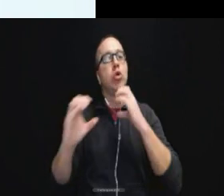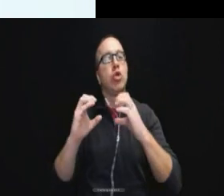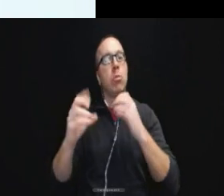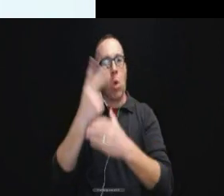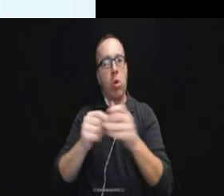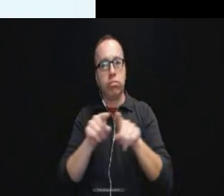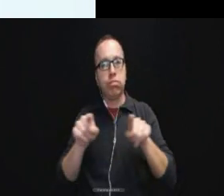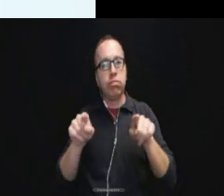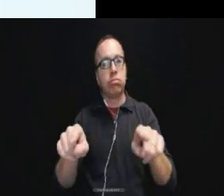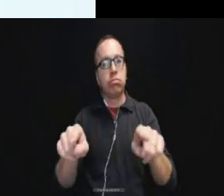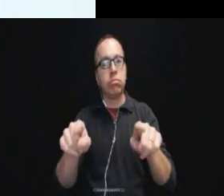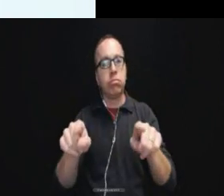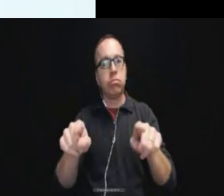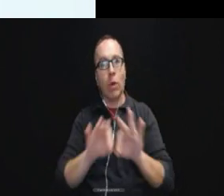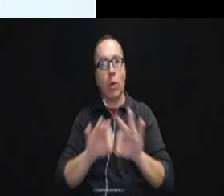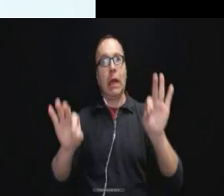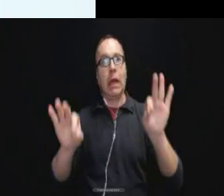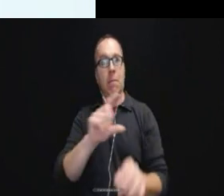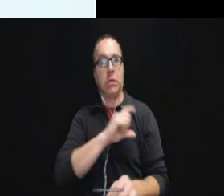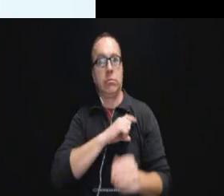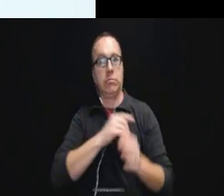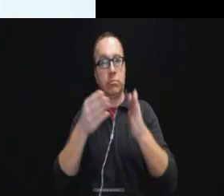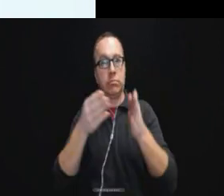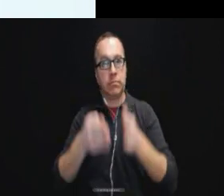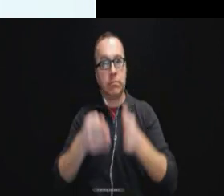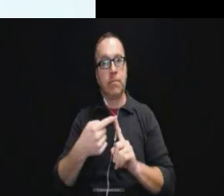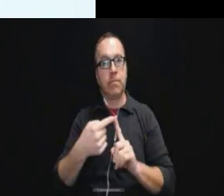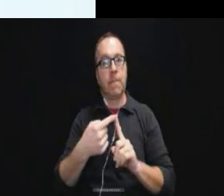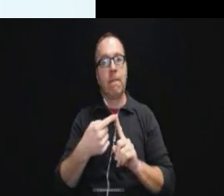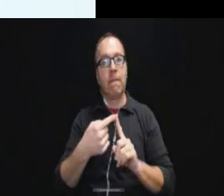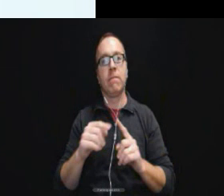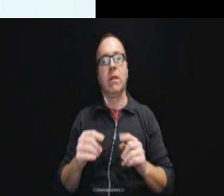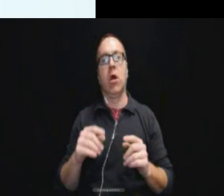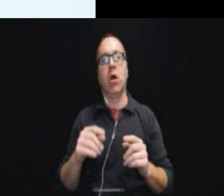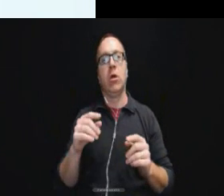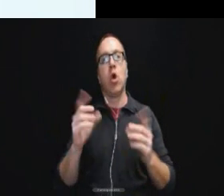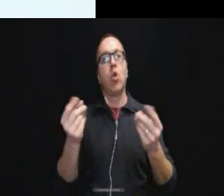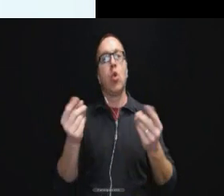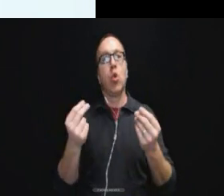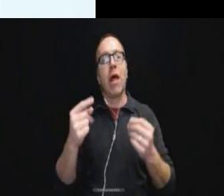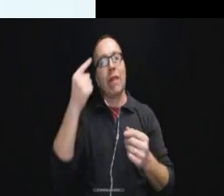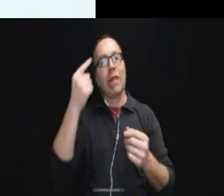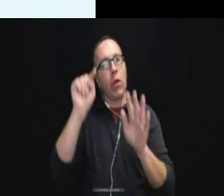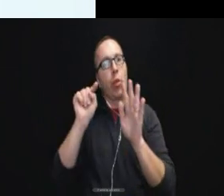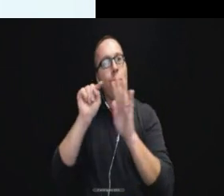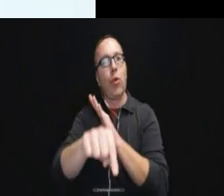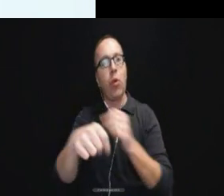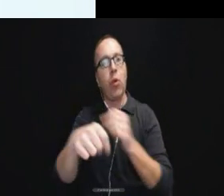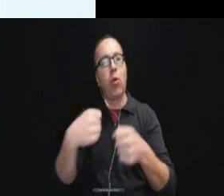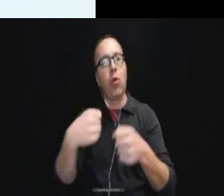And it is critical for law enforcement entities to really think through and create policies,